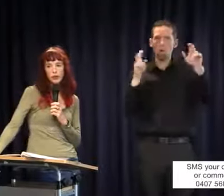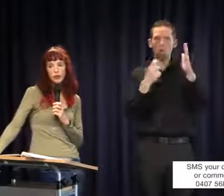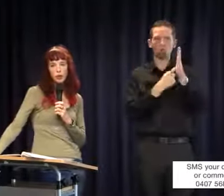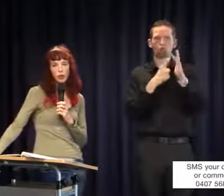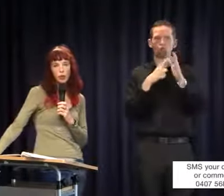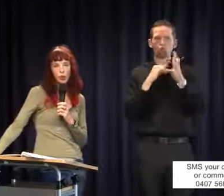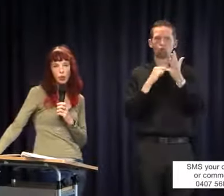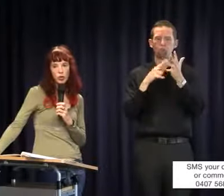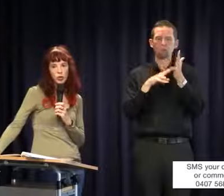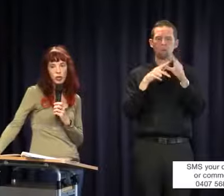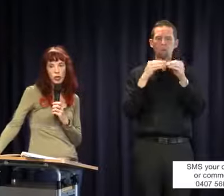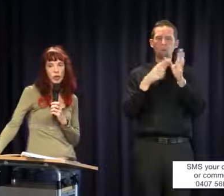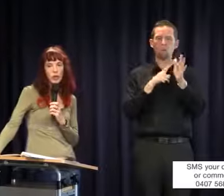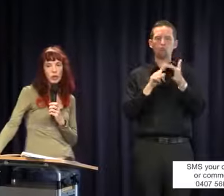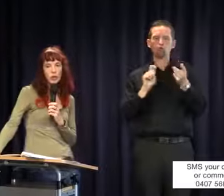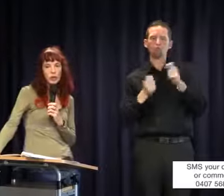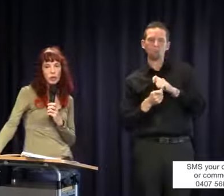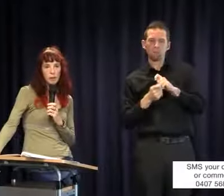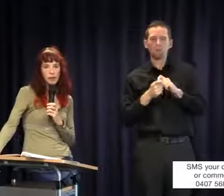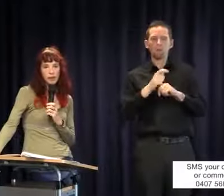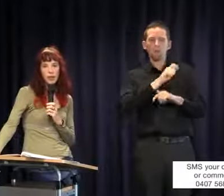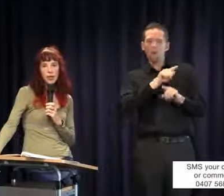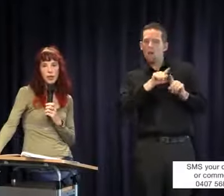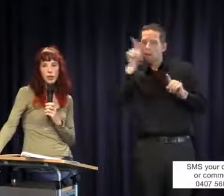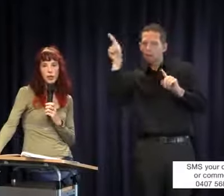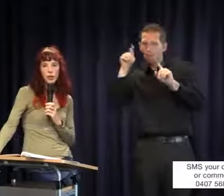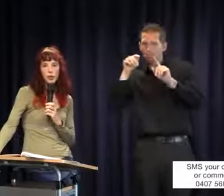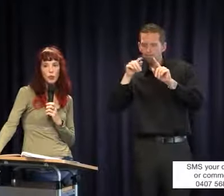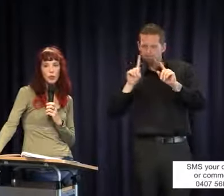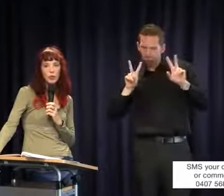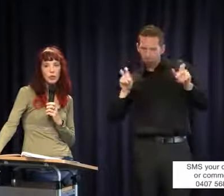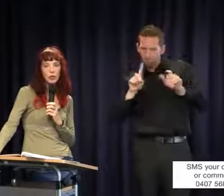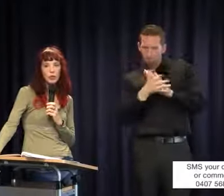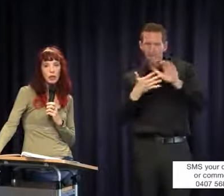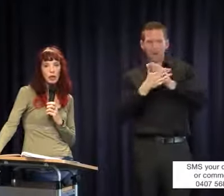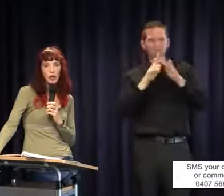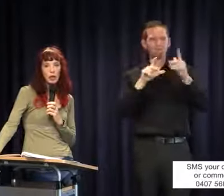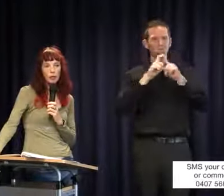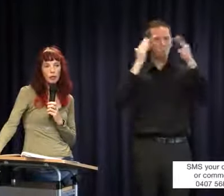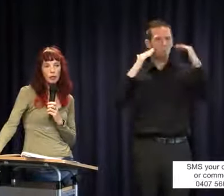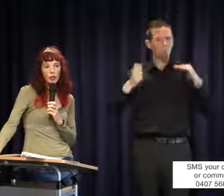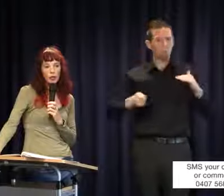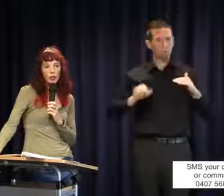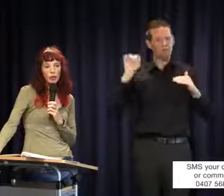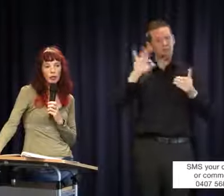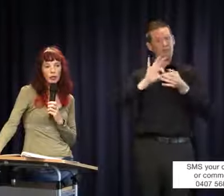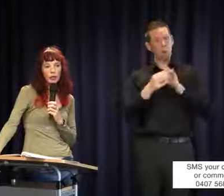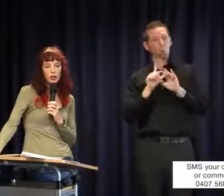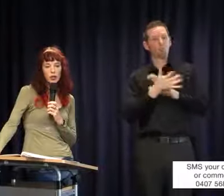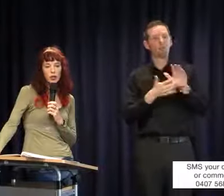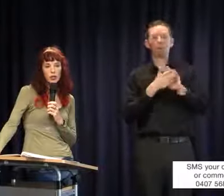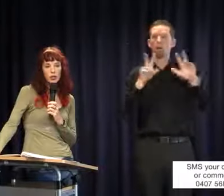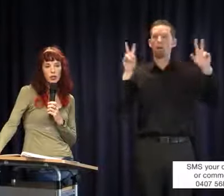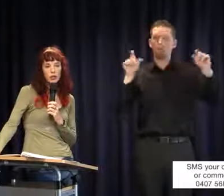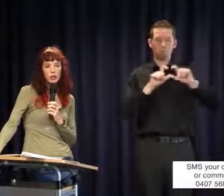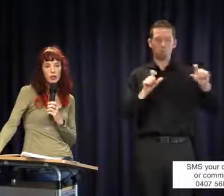by the Federal Court. This interpretation was so broad it said an adjustment was reasonable